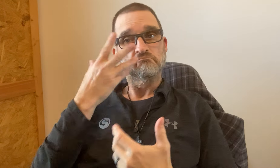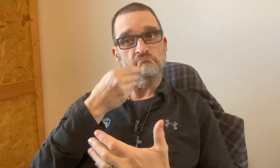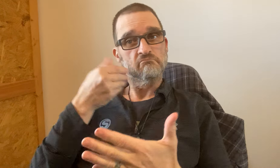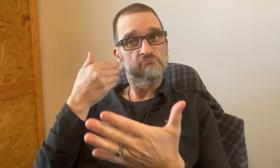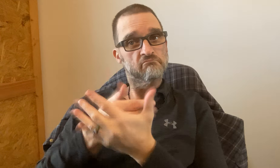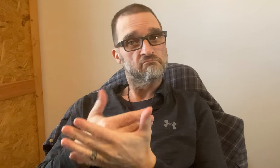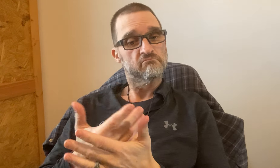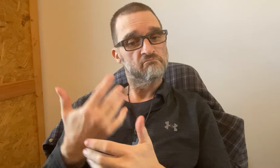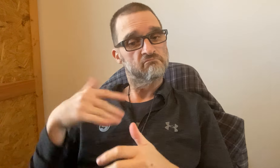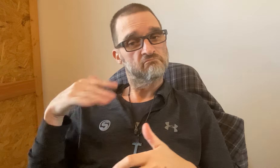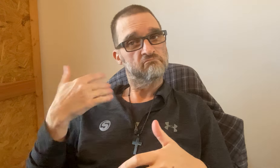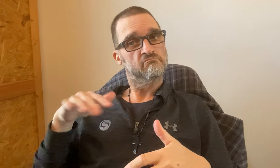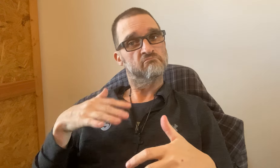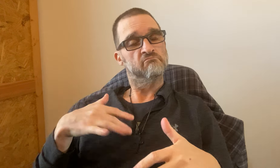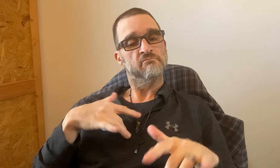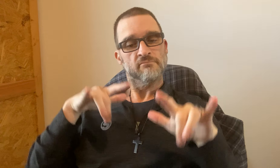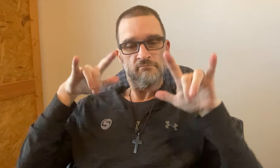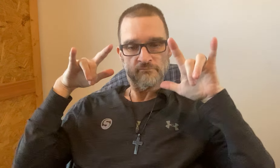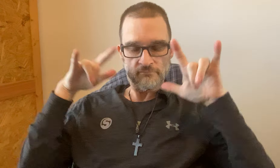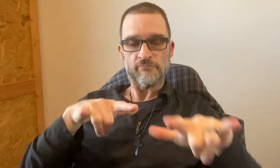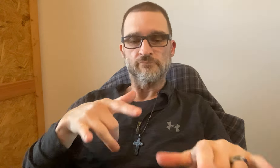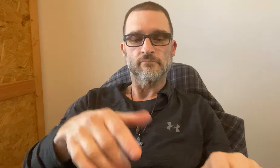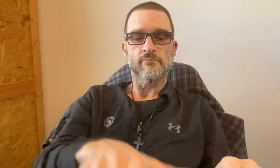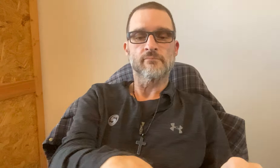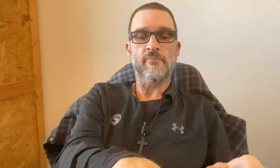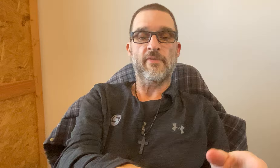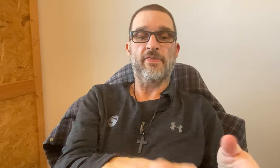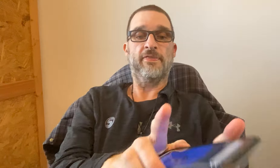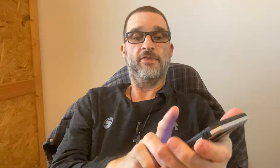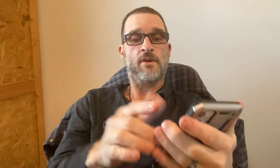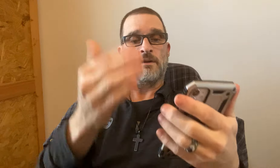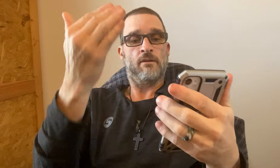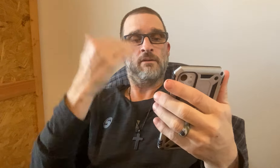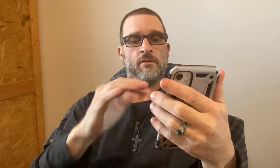It matches pretty close. I just love it.